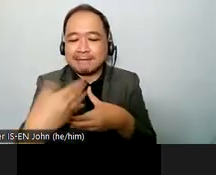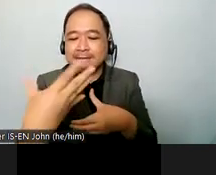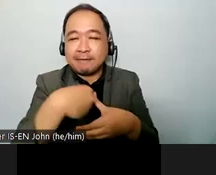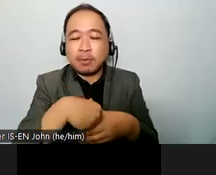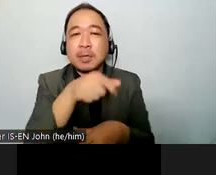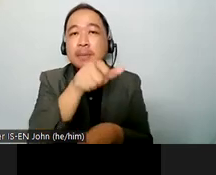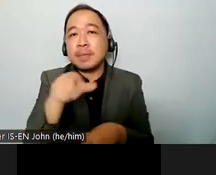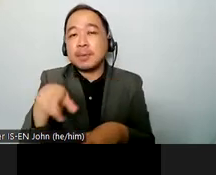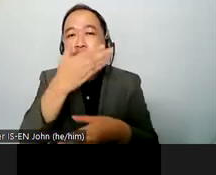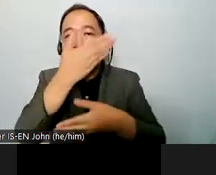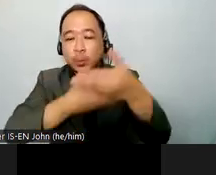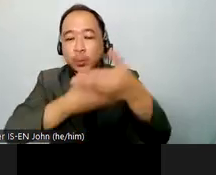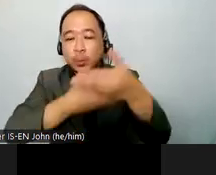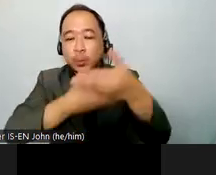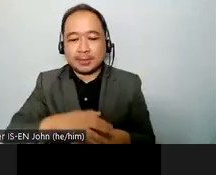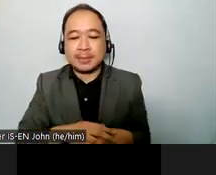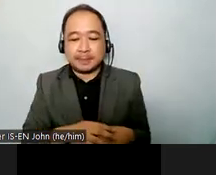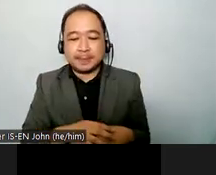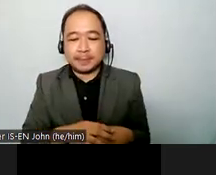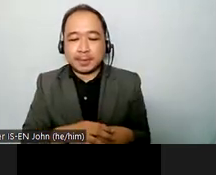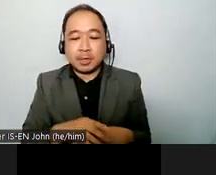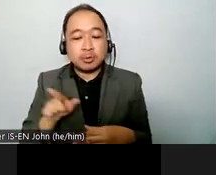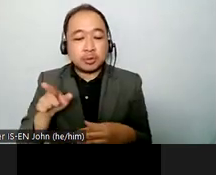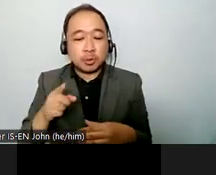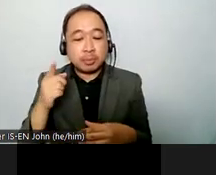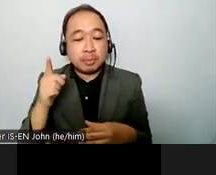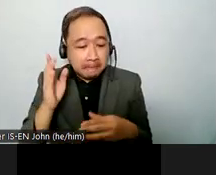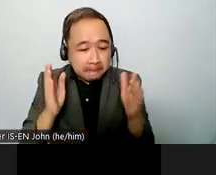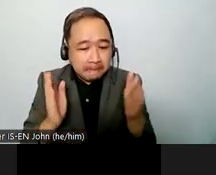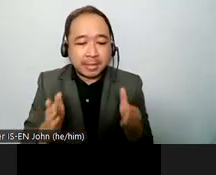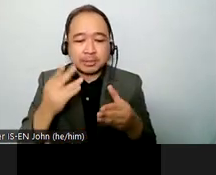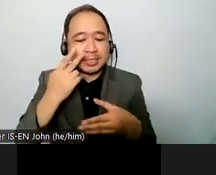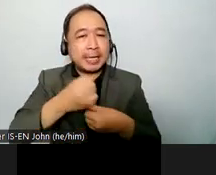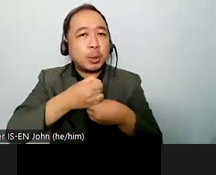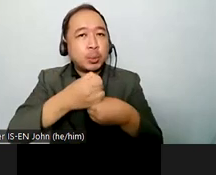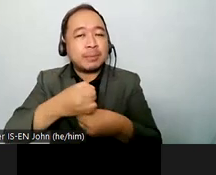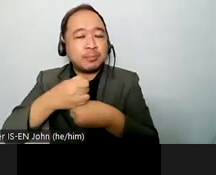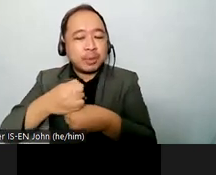the change of people with disabilities but in all areas of international cooperation